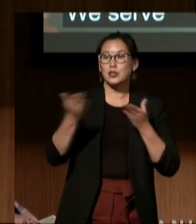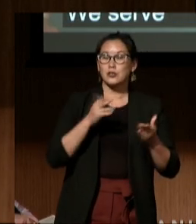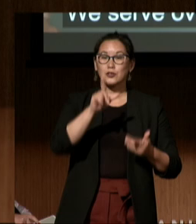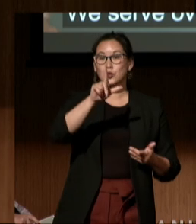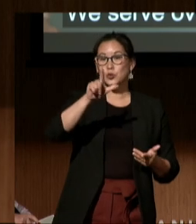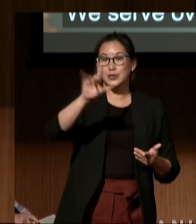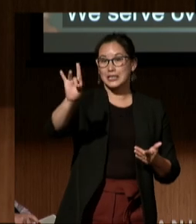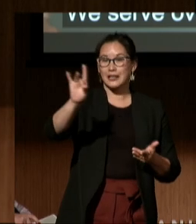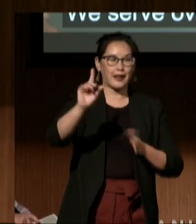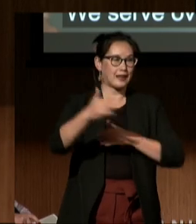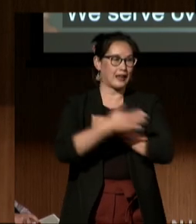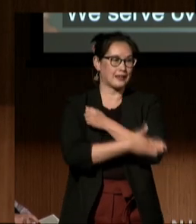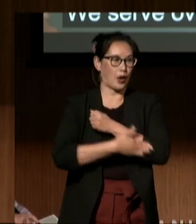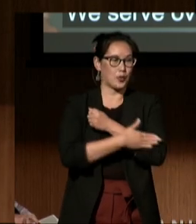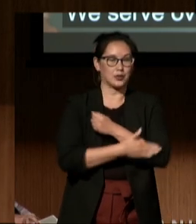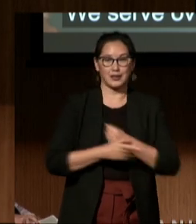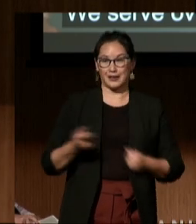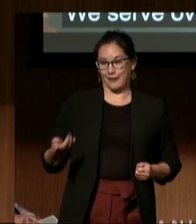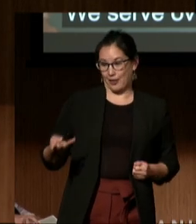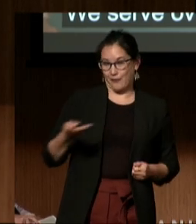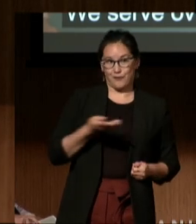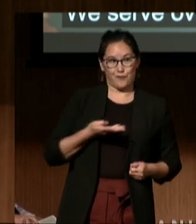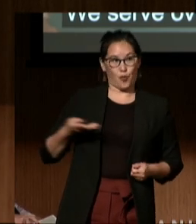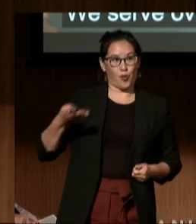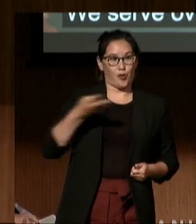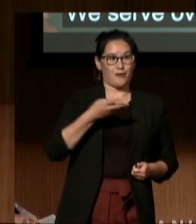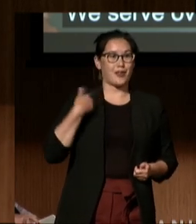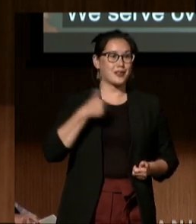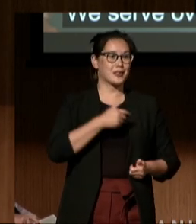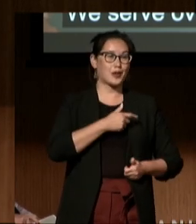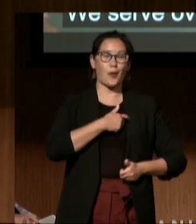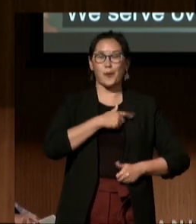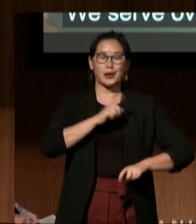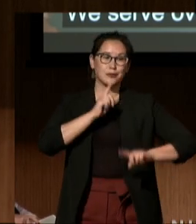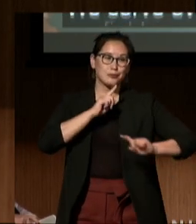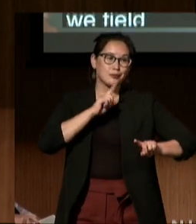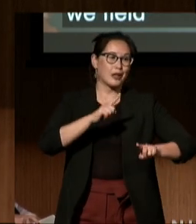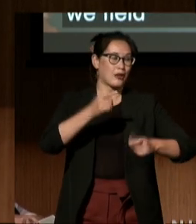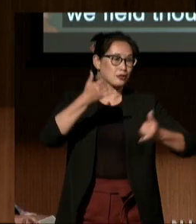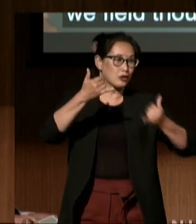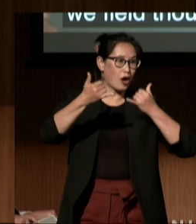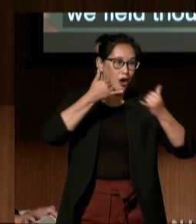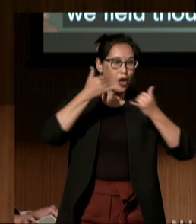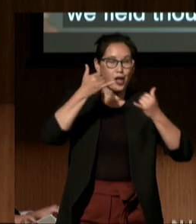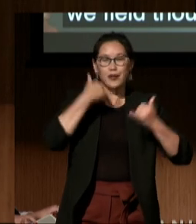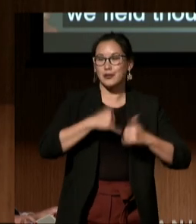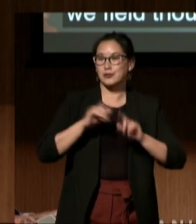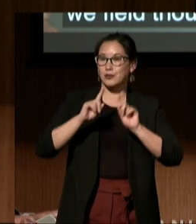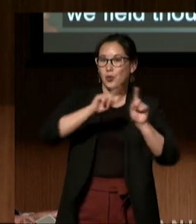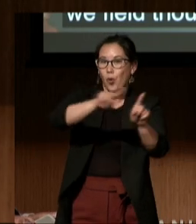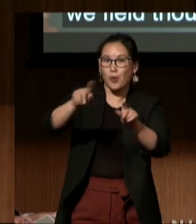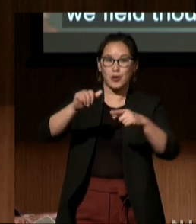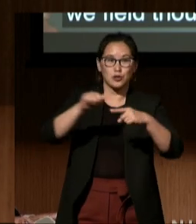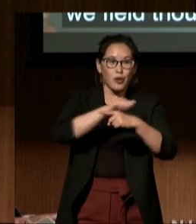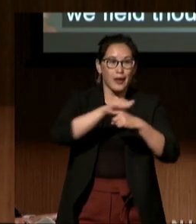Between the four of us, we field thousands of calls, attend trainings, and support families.